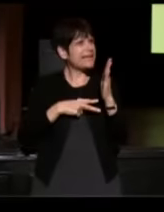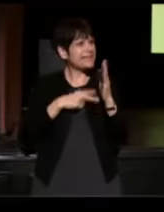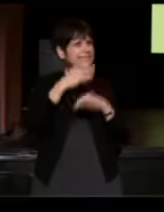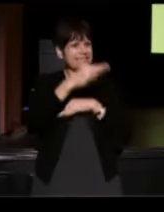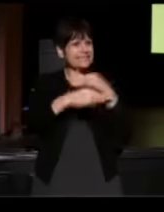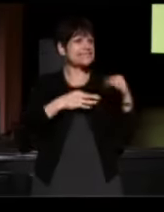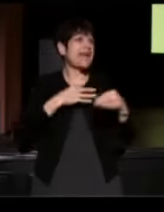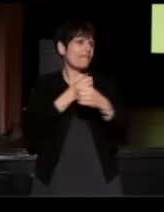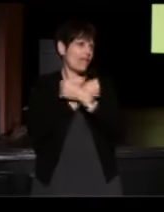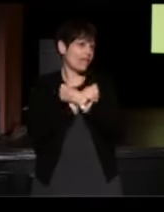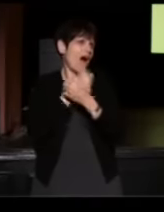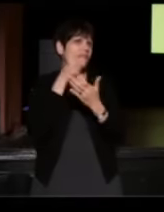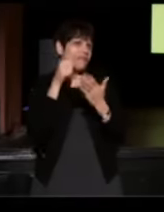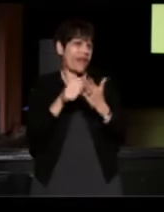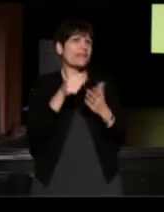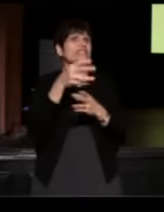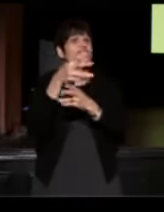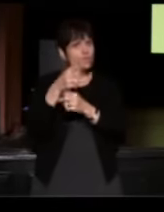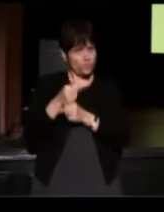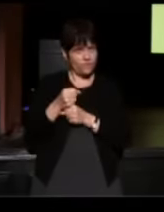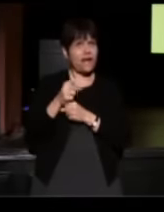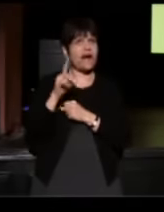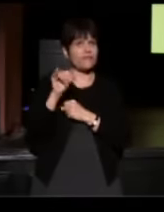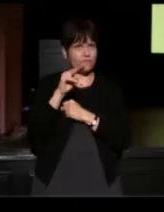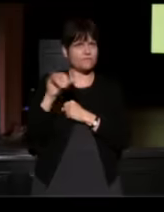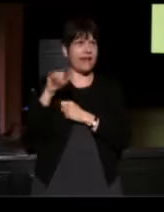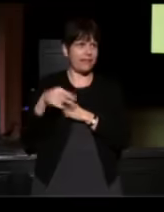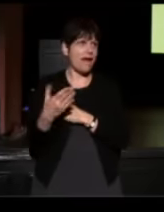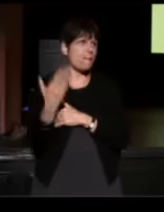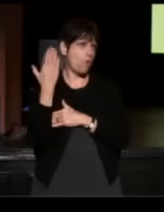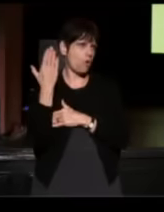that she would have gotten from Danny. Here's one of them.